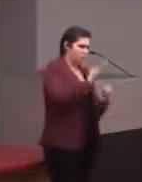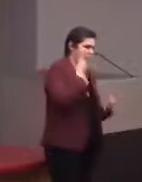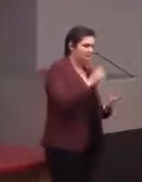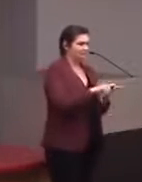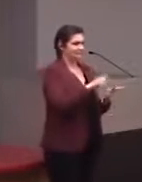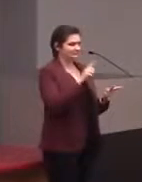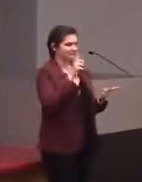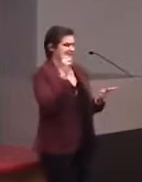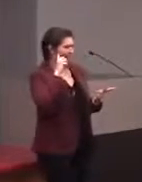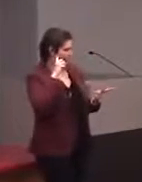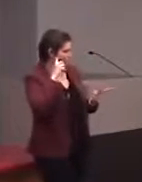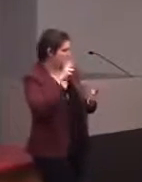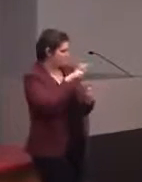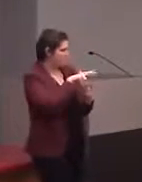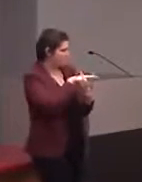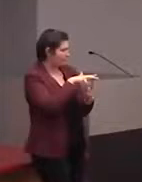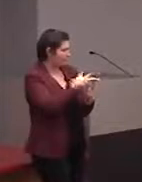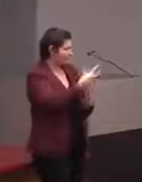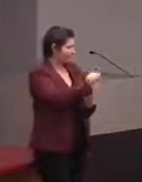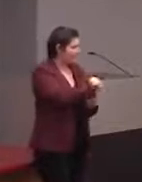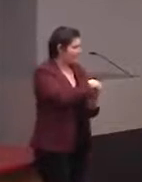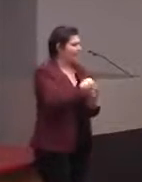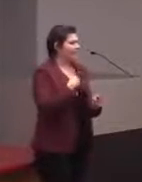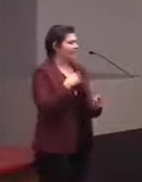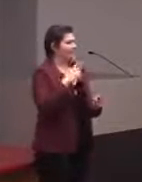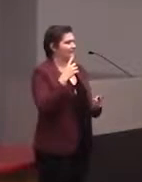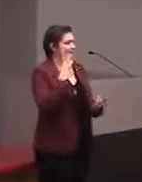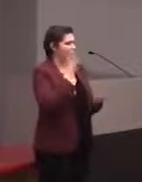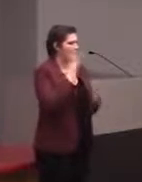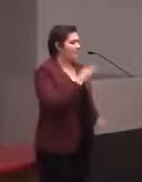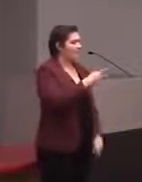there is like a visual pin that shows up